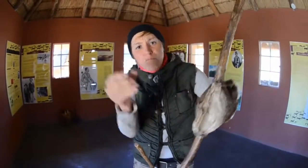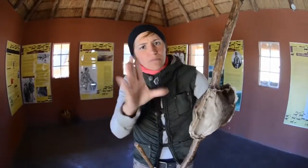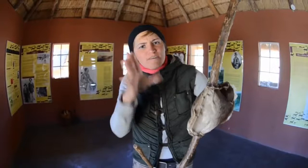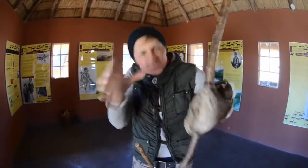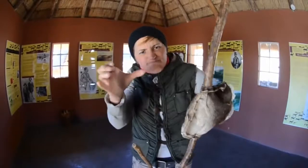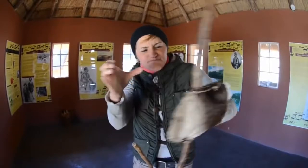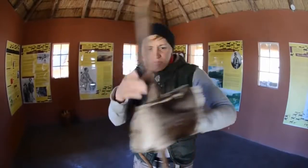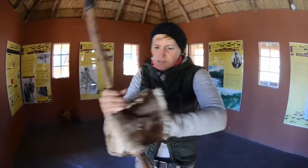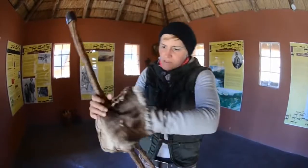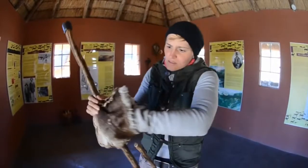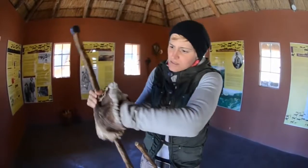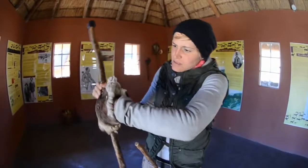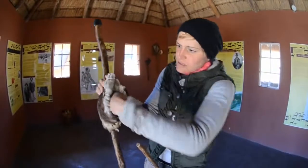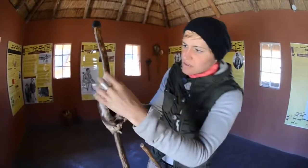It is firm and the hand fits right